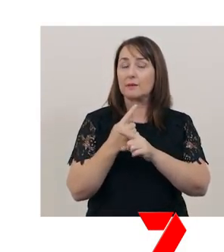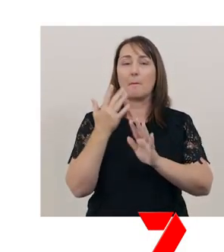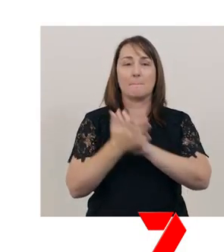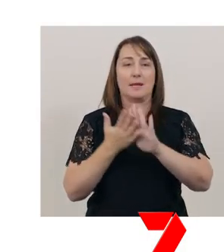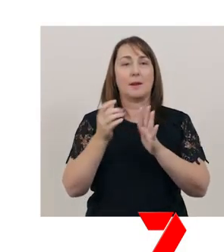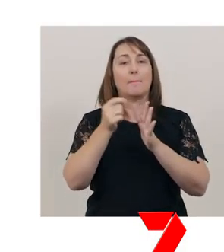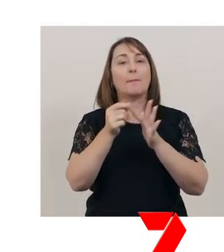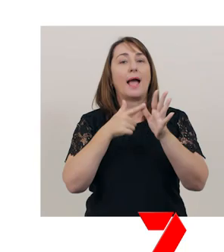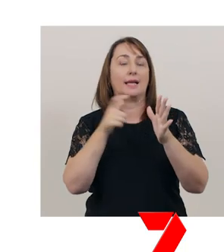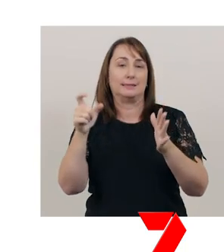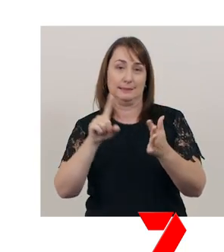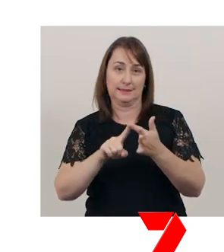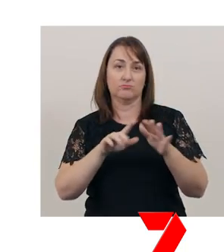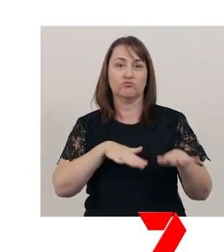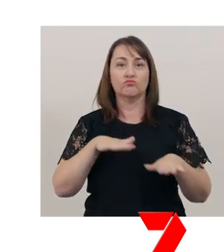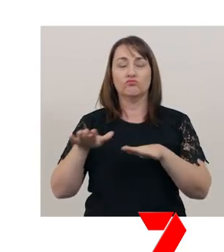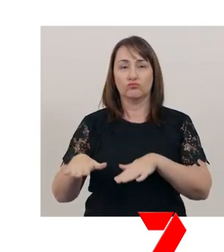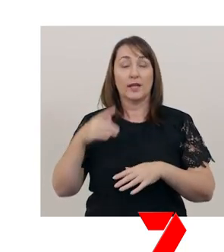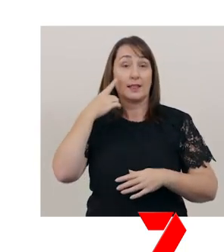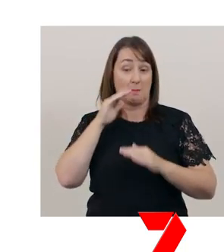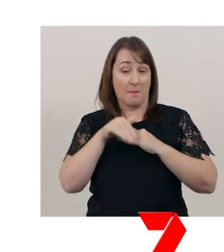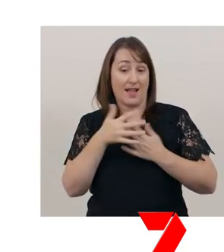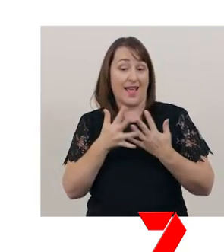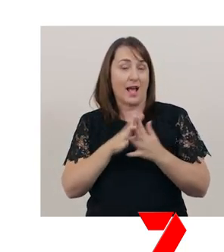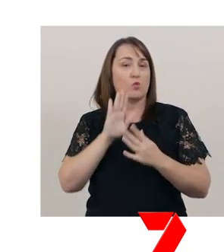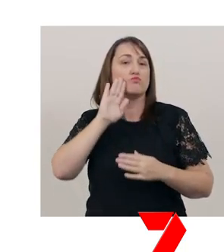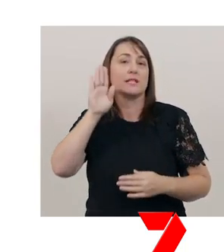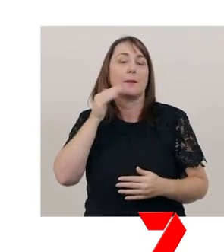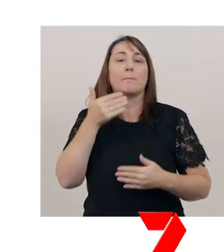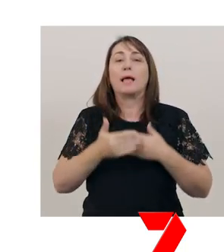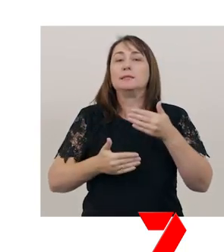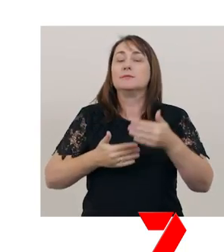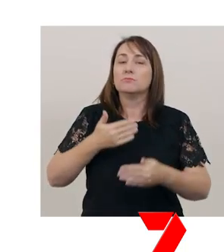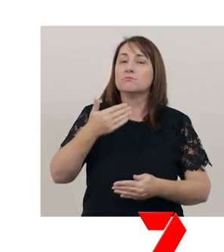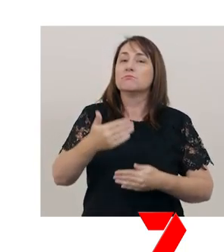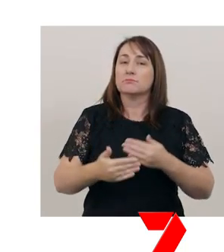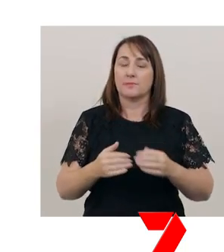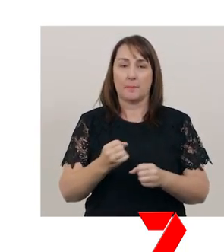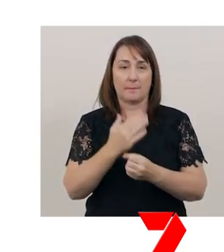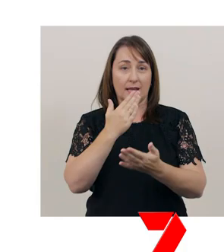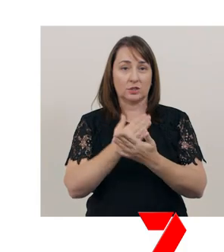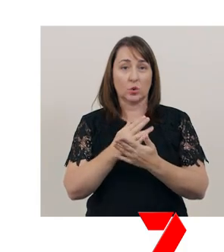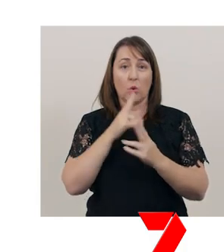Think about pace when you present. It’s important to make sure that you don’t talk too quickly,